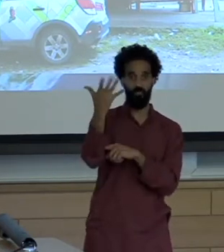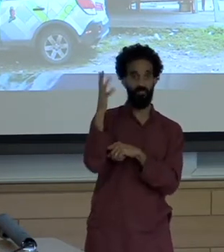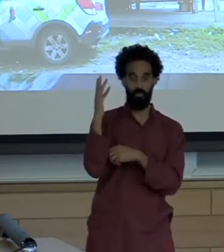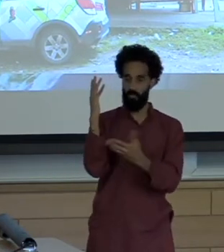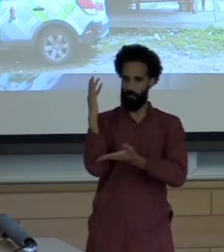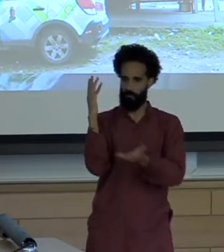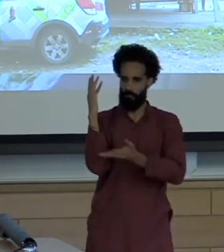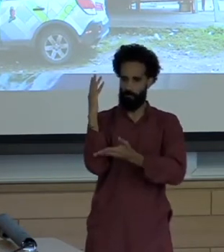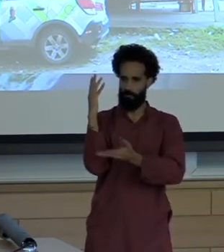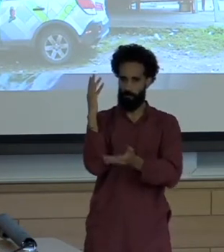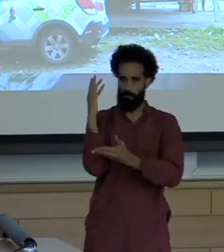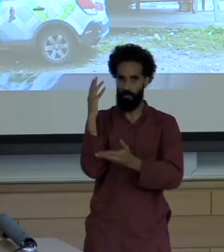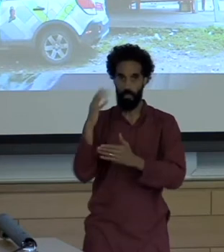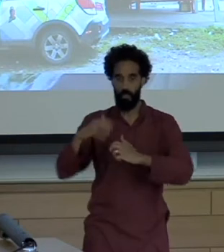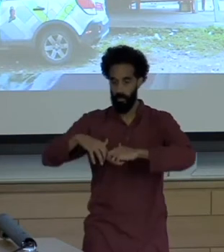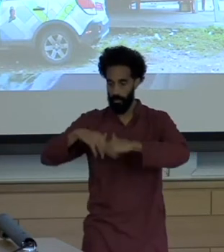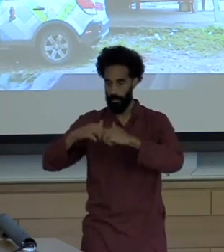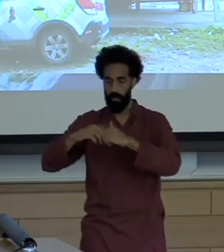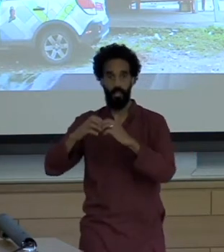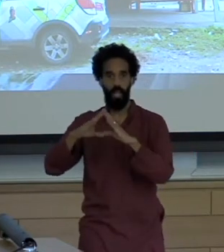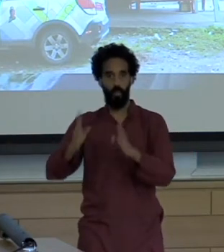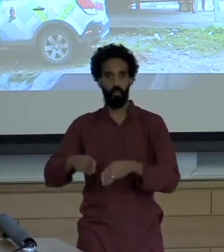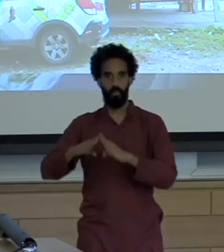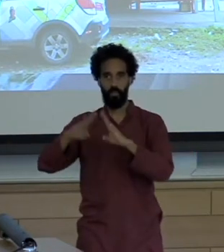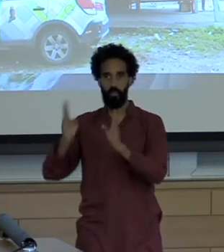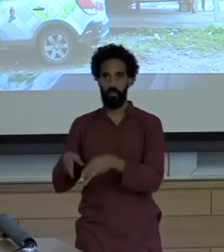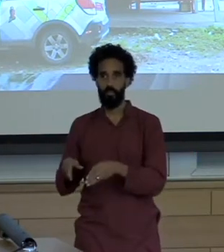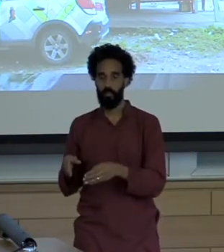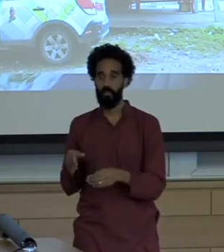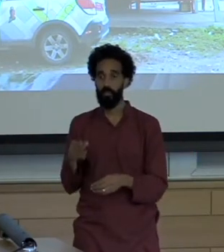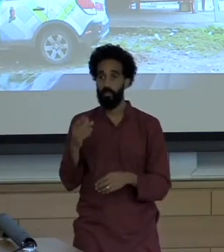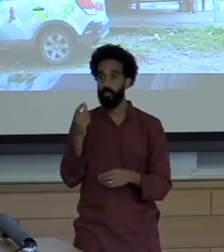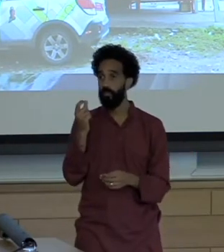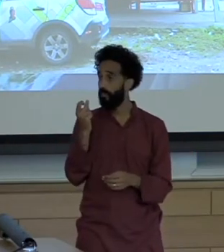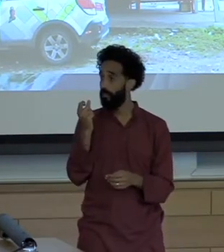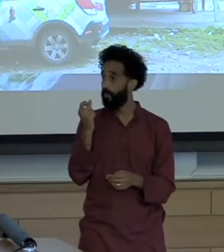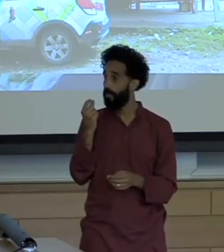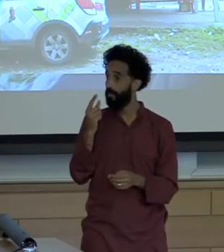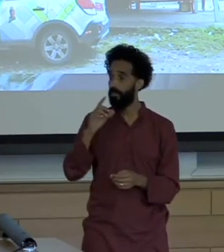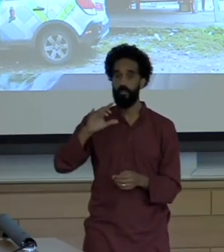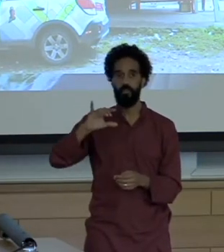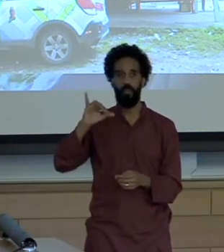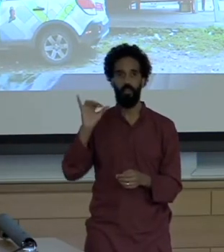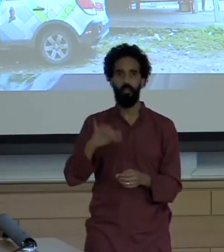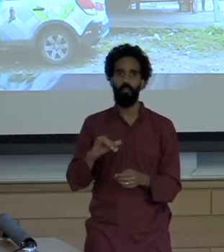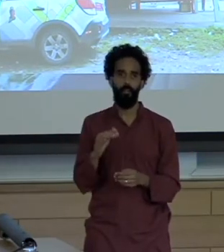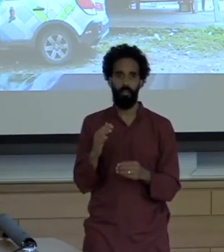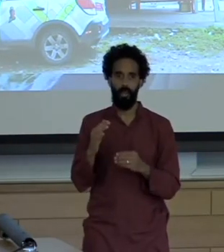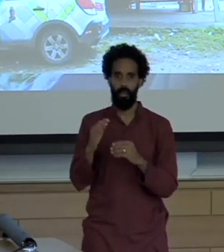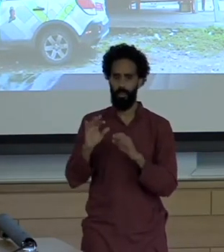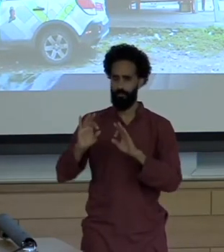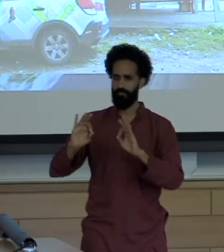when I say housing developments, these are basically improvised tin roof kind of homes as